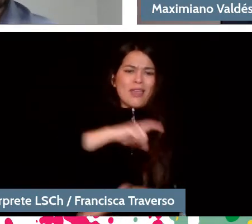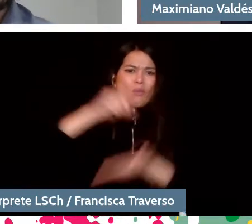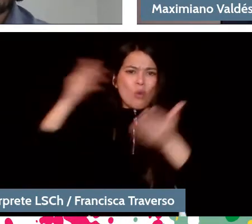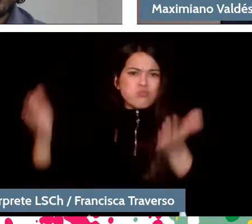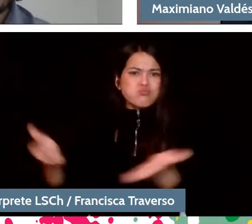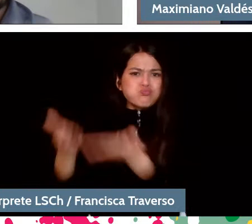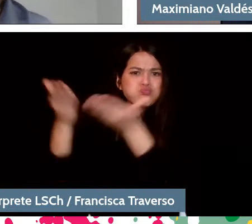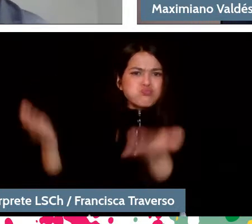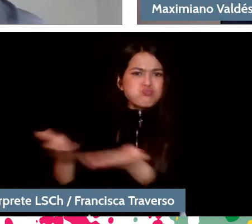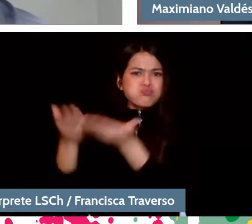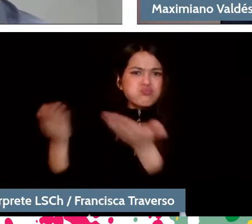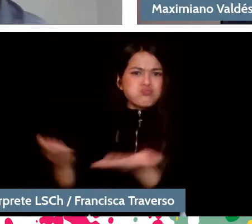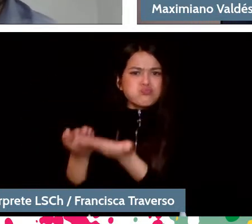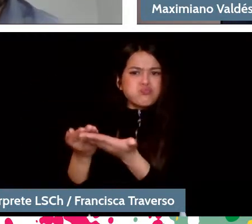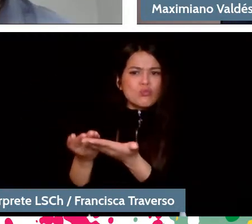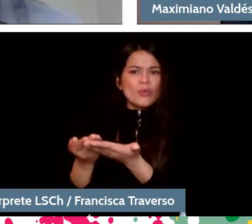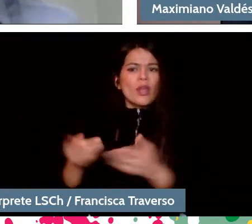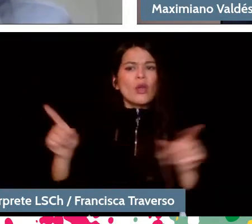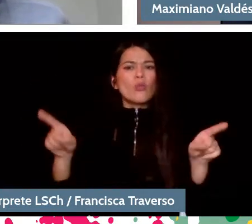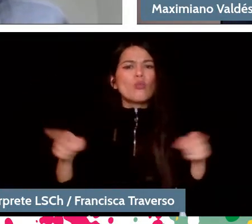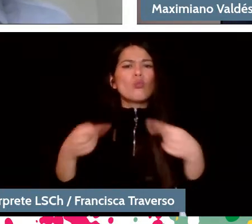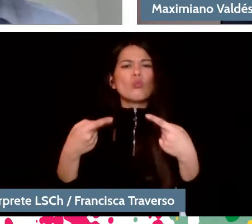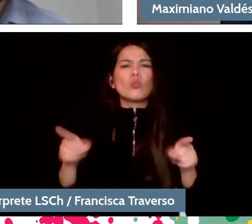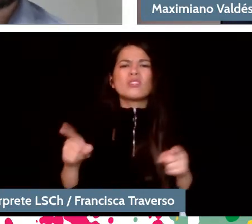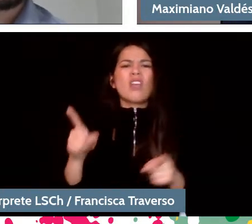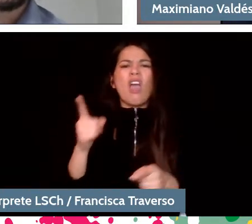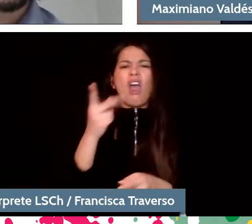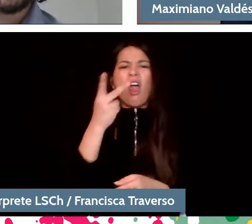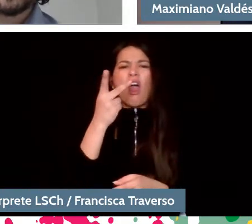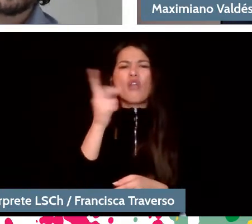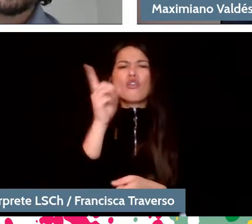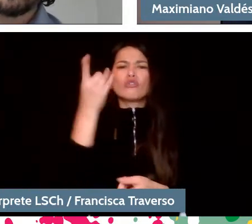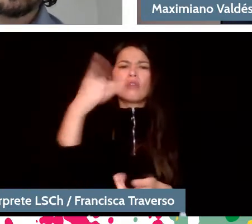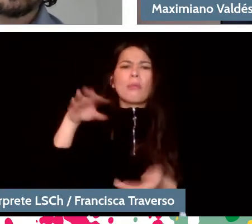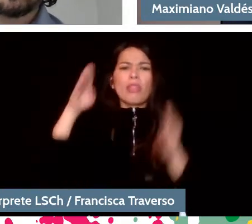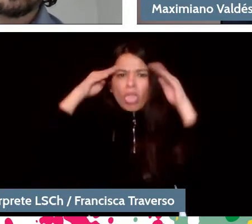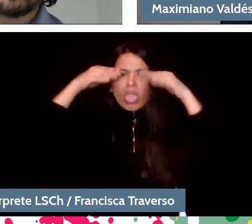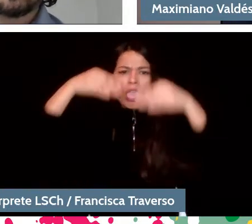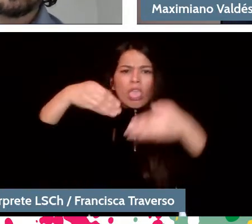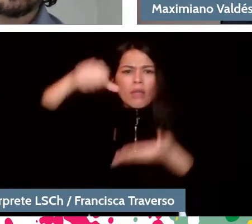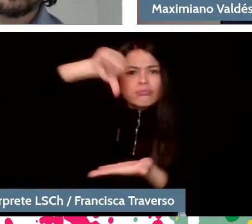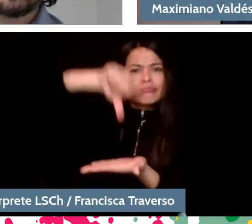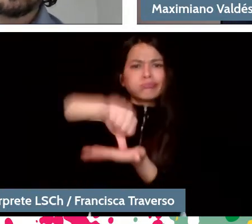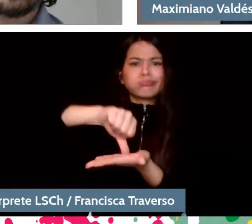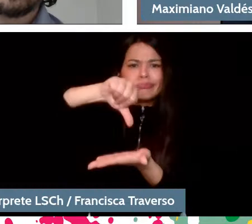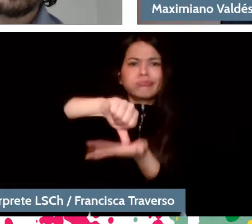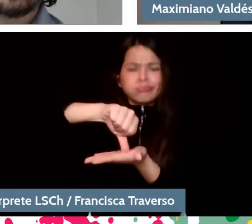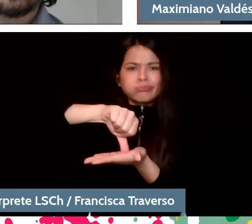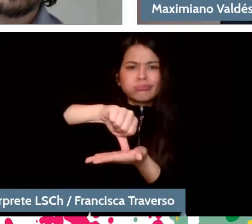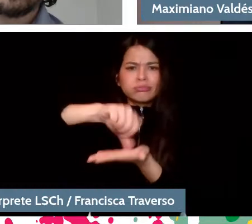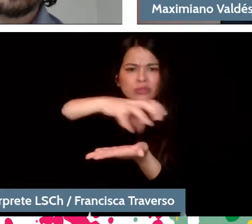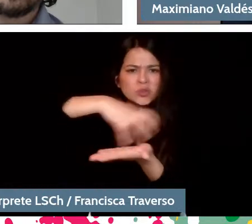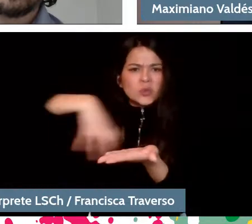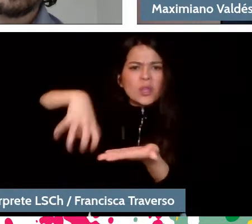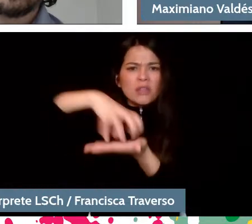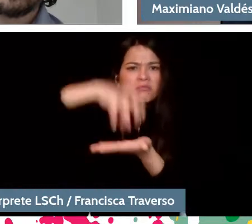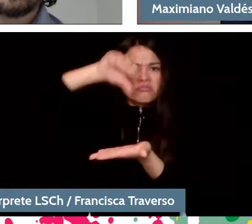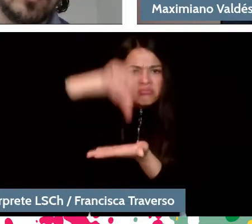As I told you, music has to go not only with the capital but also with what can be done in other places. There is a growing movement